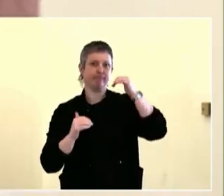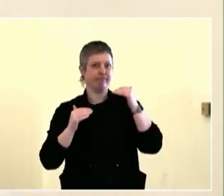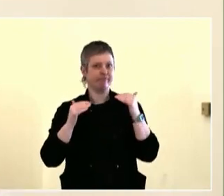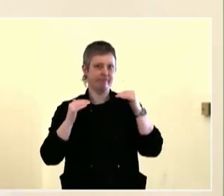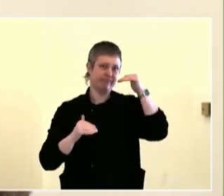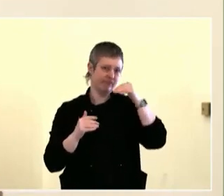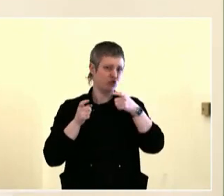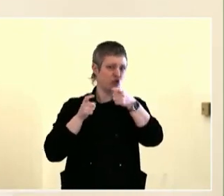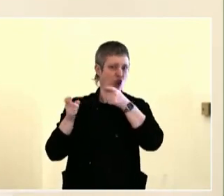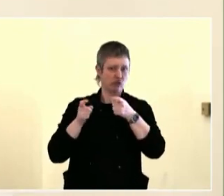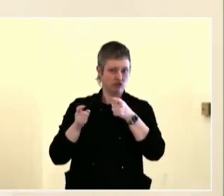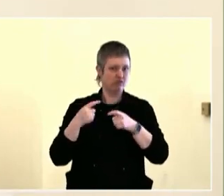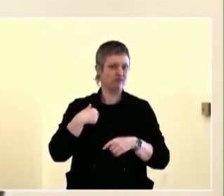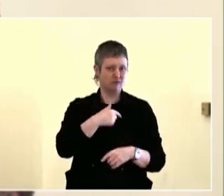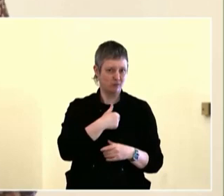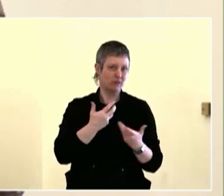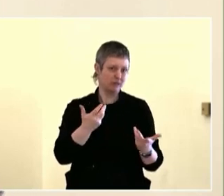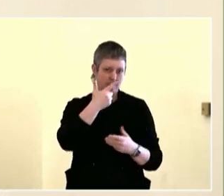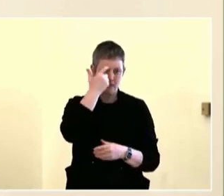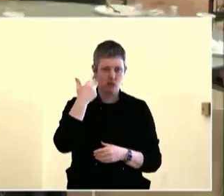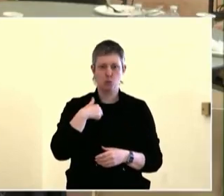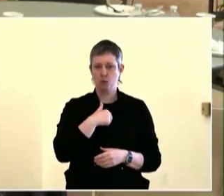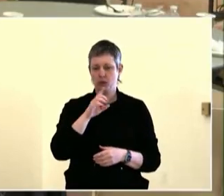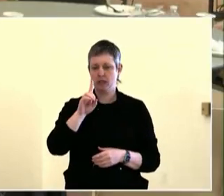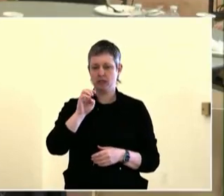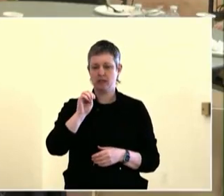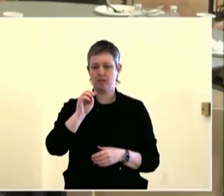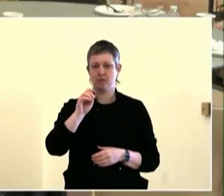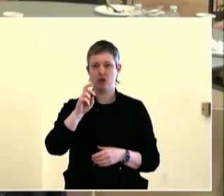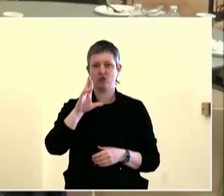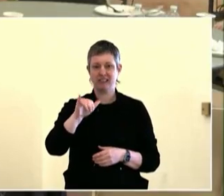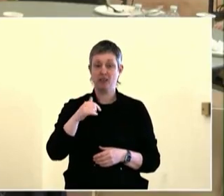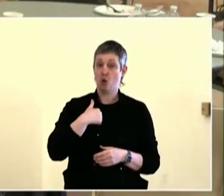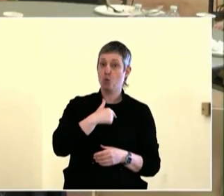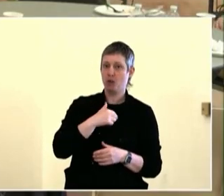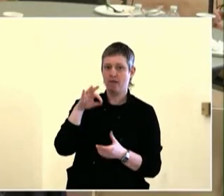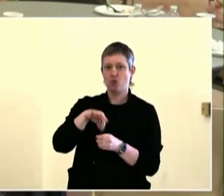childcare that is so important for people to get engaged.